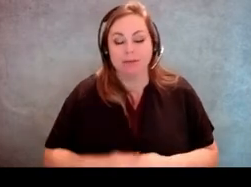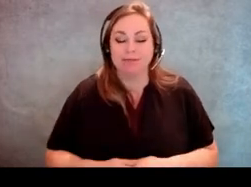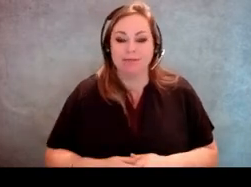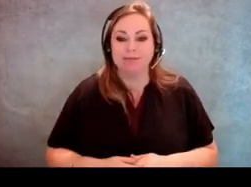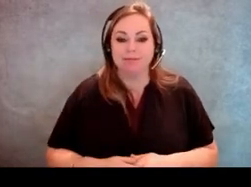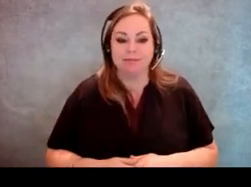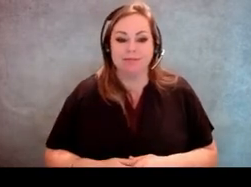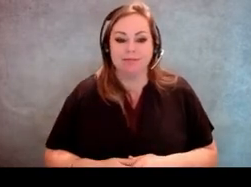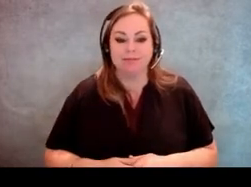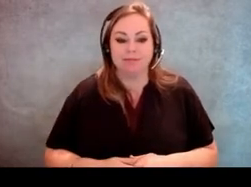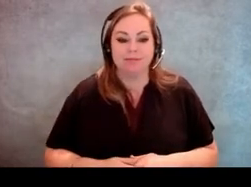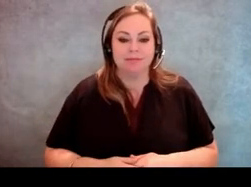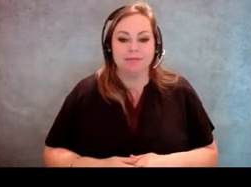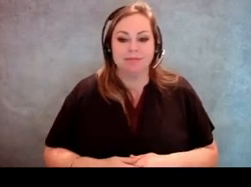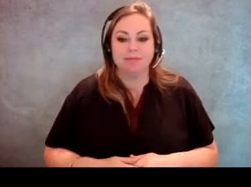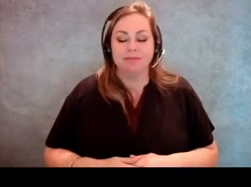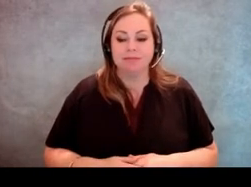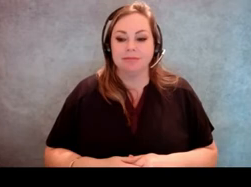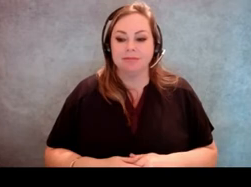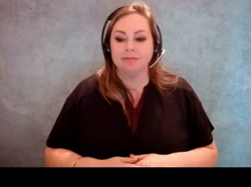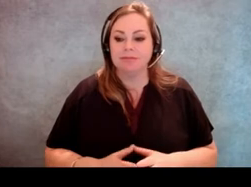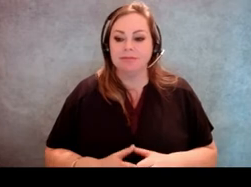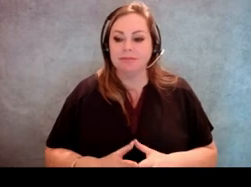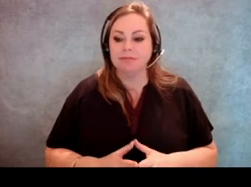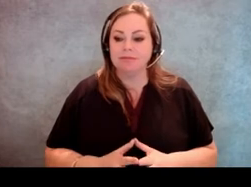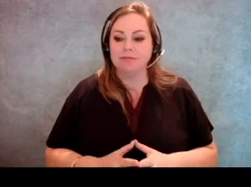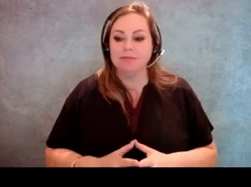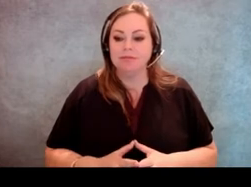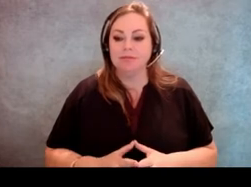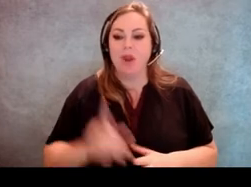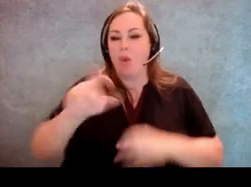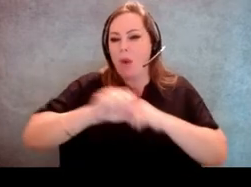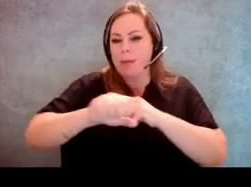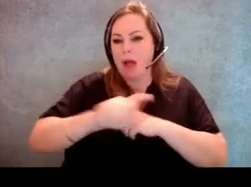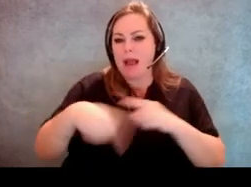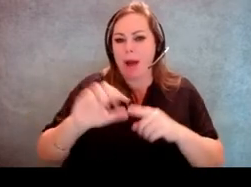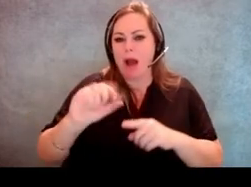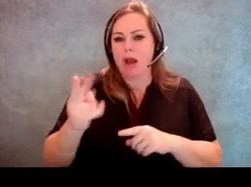[Molly Broadway] That's right. [Jeff Miller] I'm just putting one plug about curbside voting.